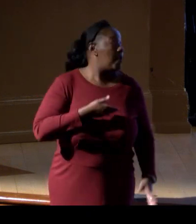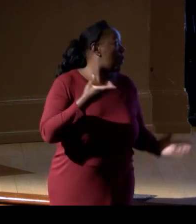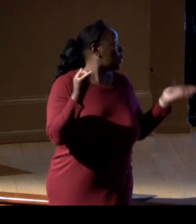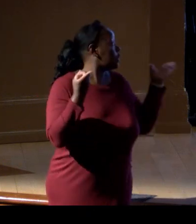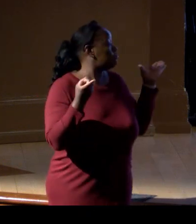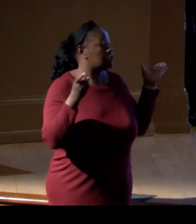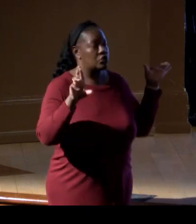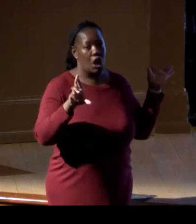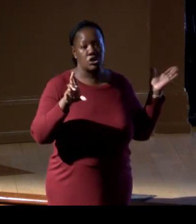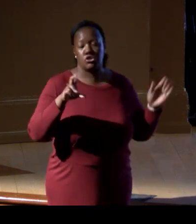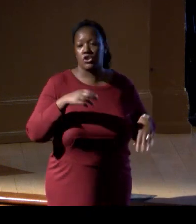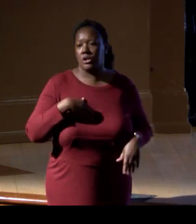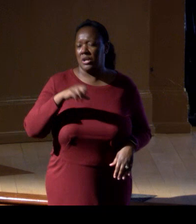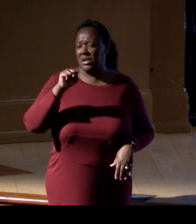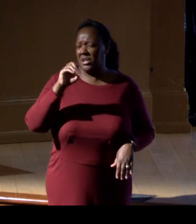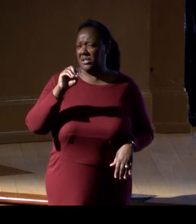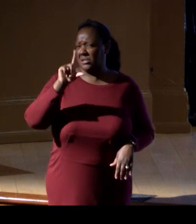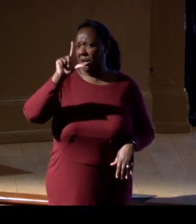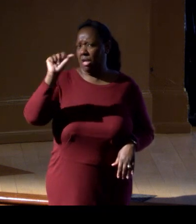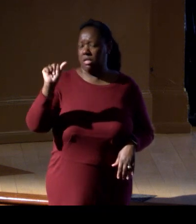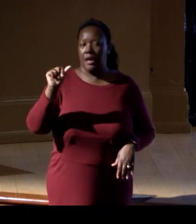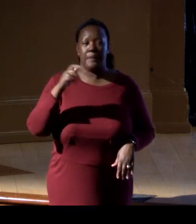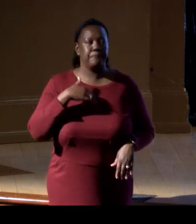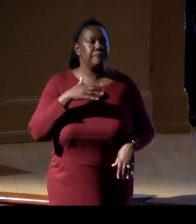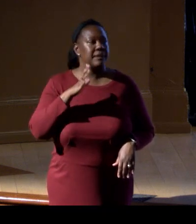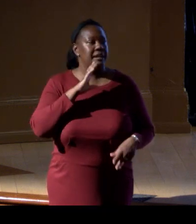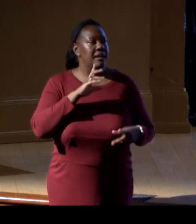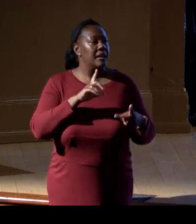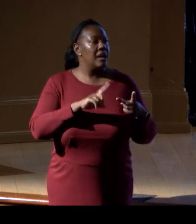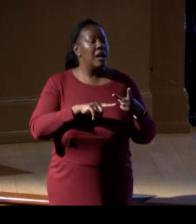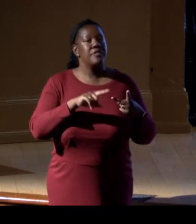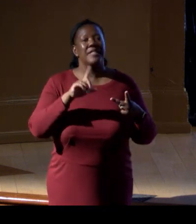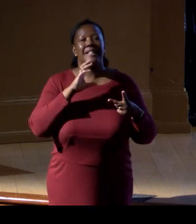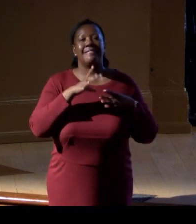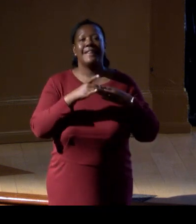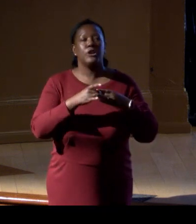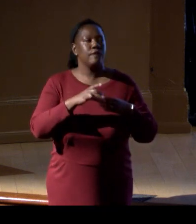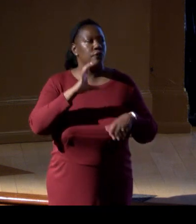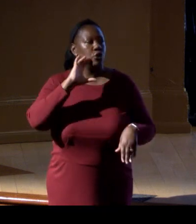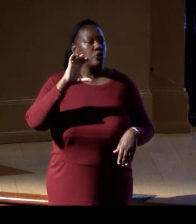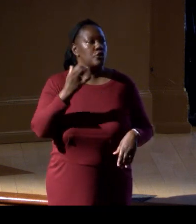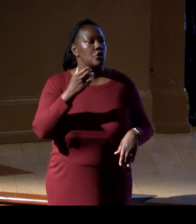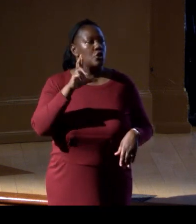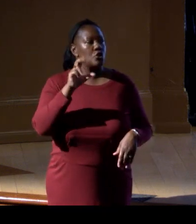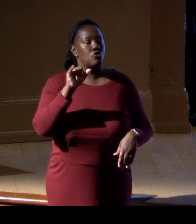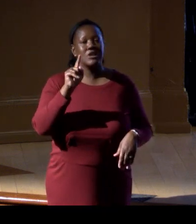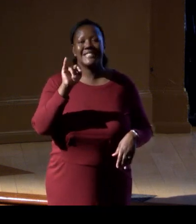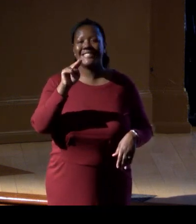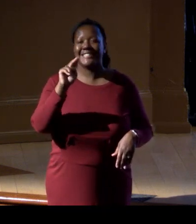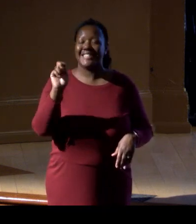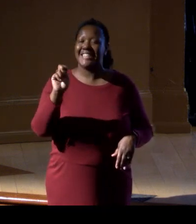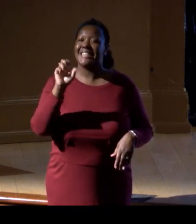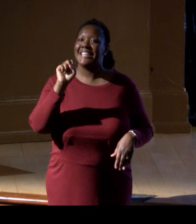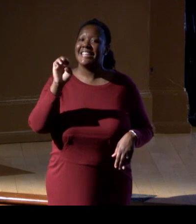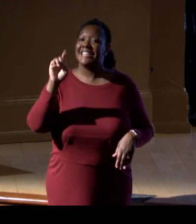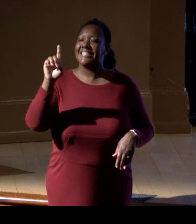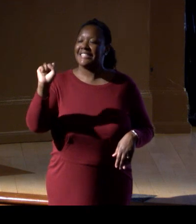leader of National Geographic's Pristine Seas program. Pristine Seas is employing eDNA sampling